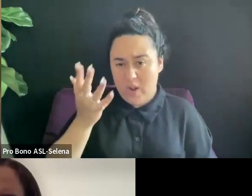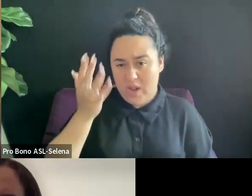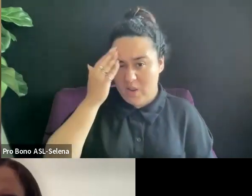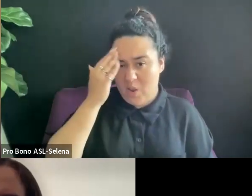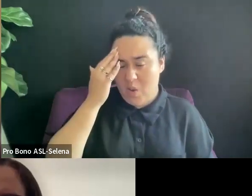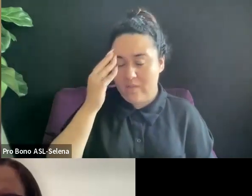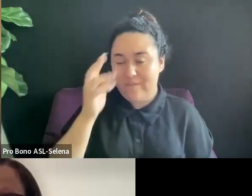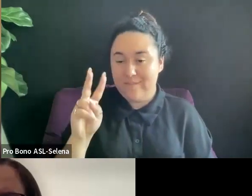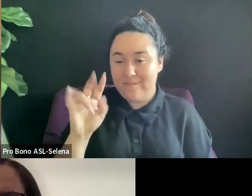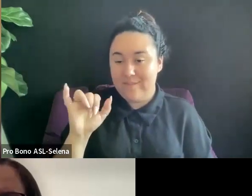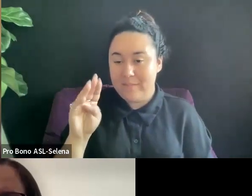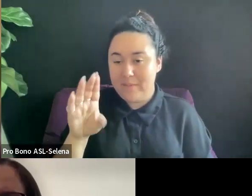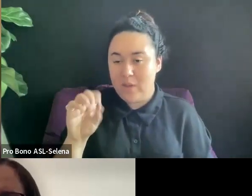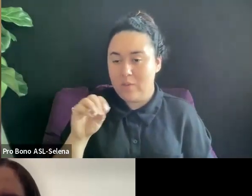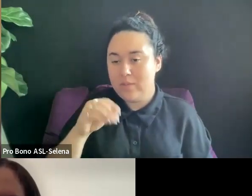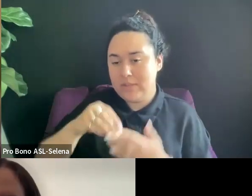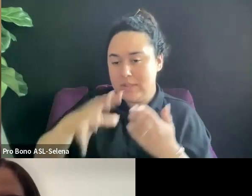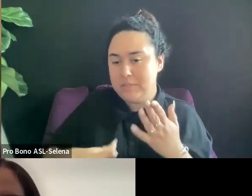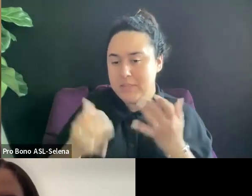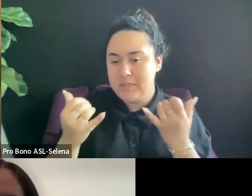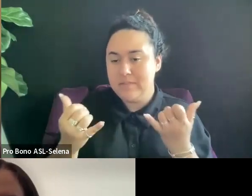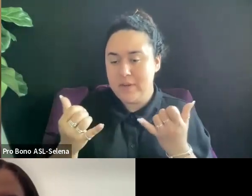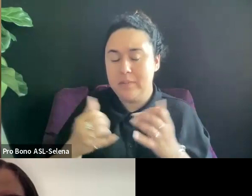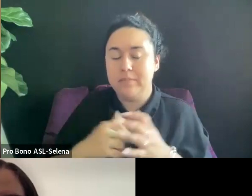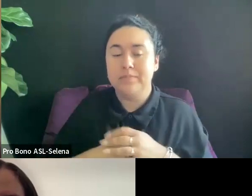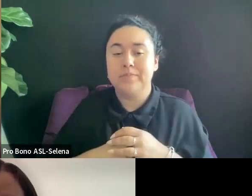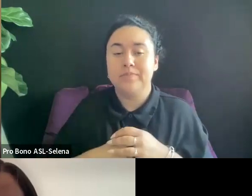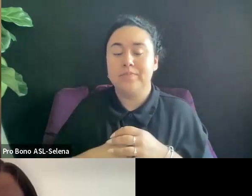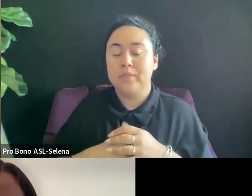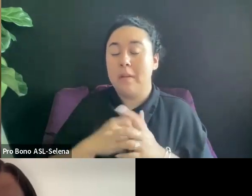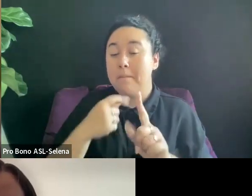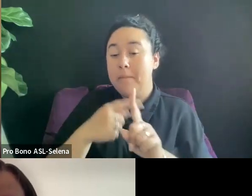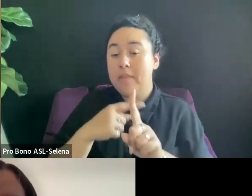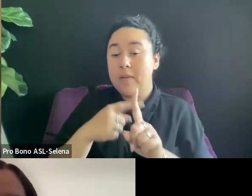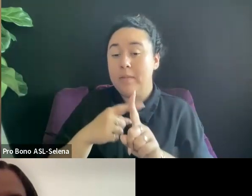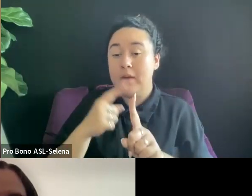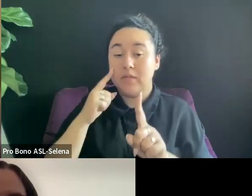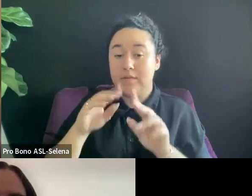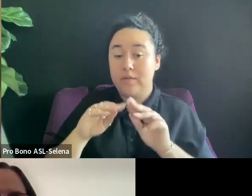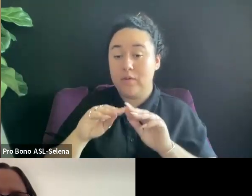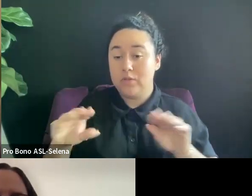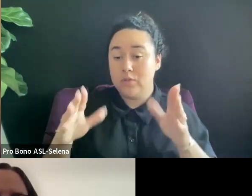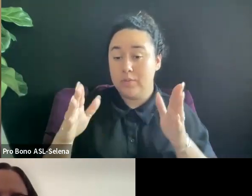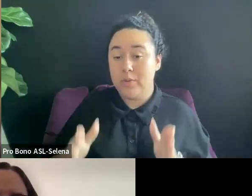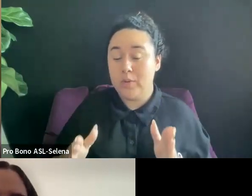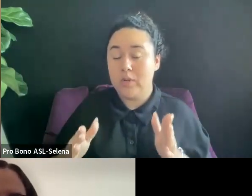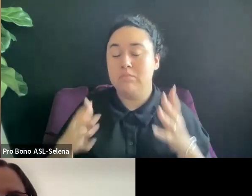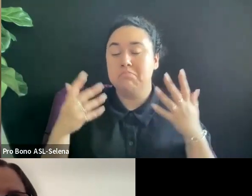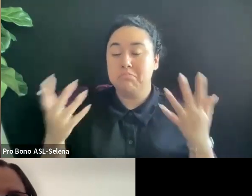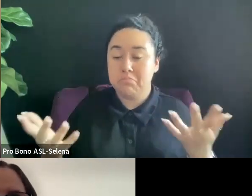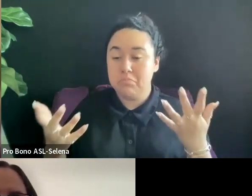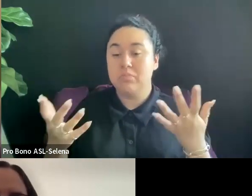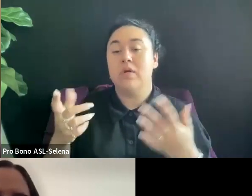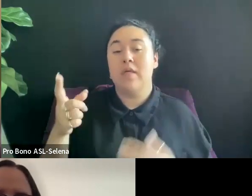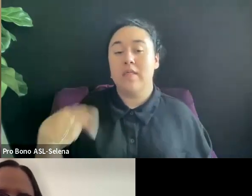BUT THE PROS OF GOING WITH A DISTRIBUTOR ARE THAT THEY ARE REACHING -- THEY TECHNICALLY CAN REACH AN